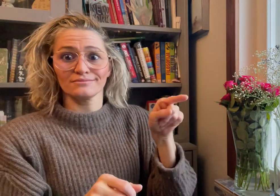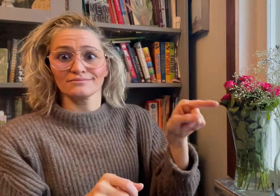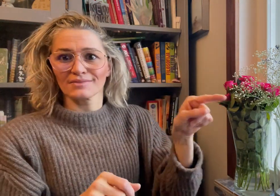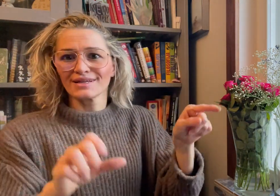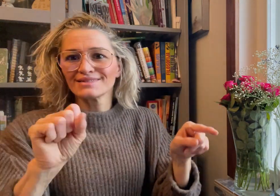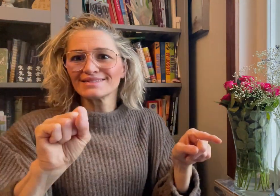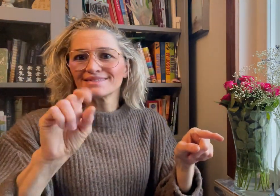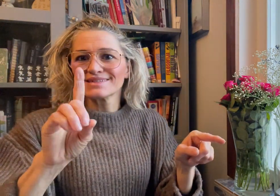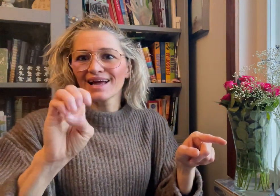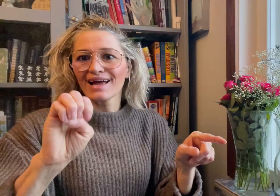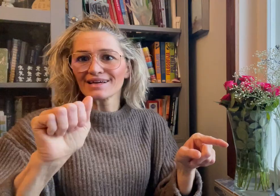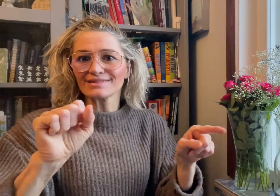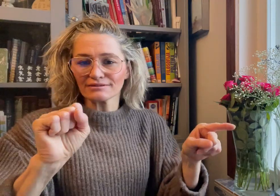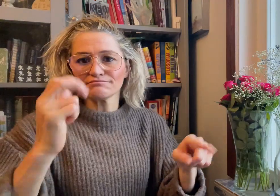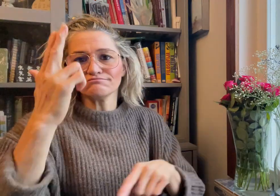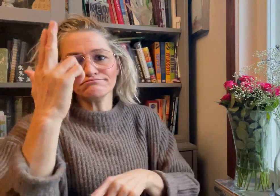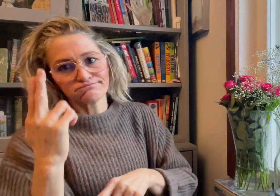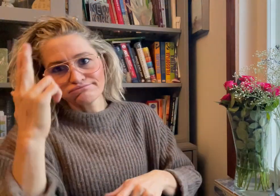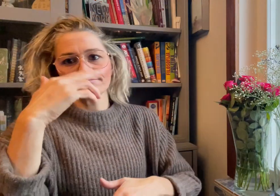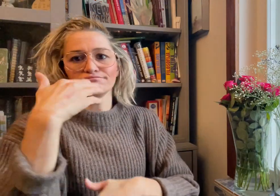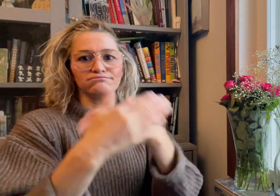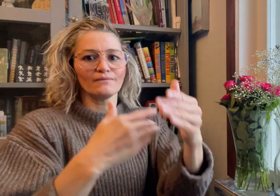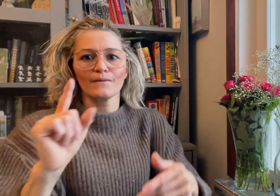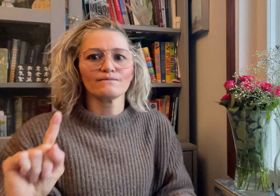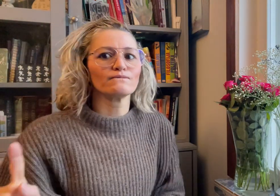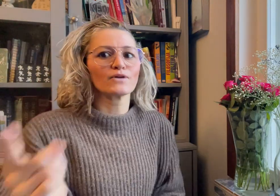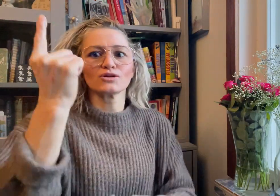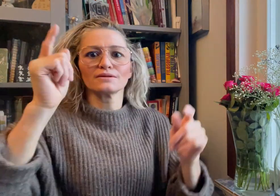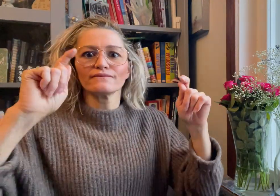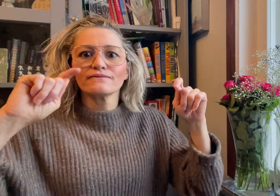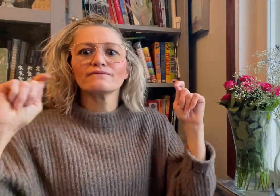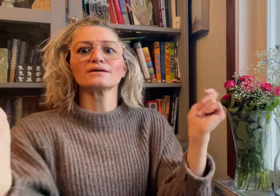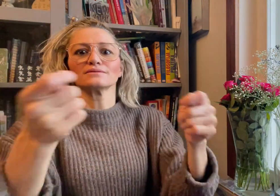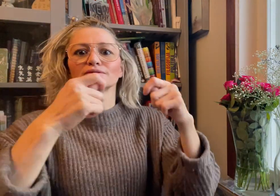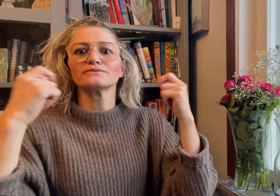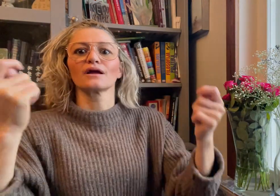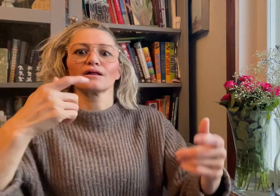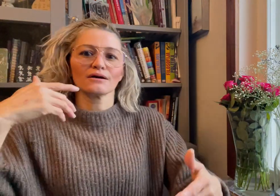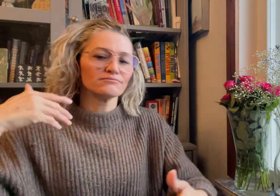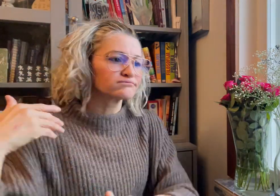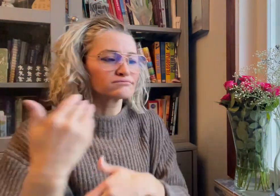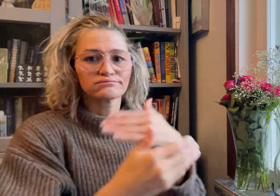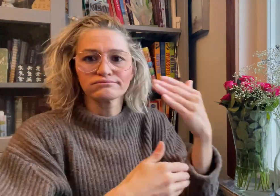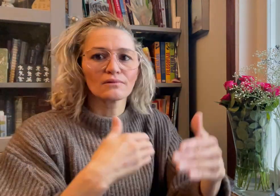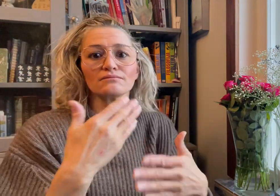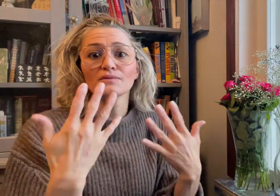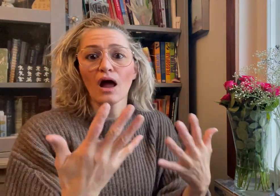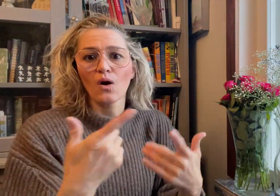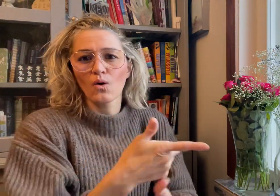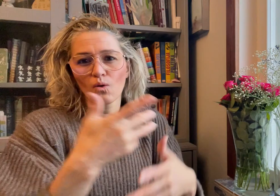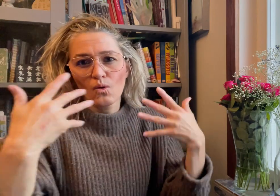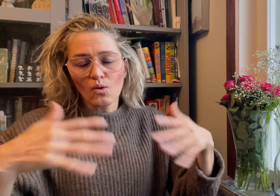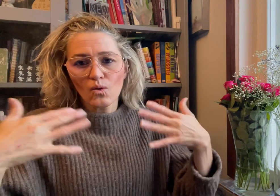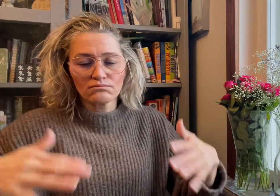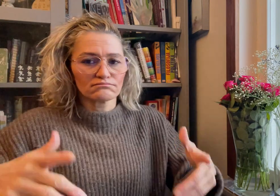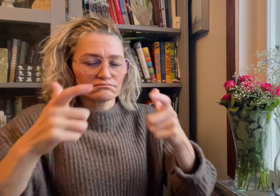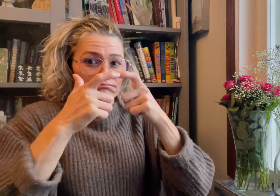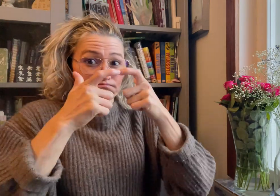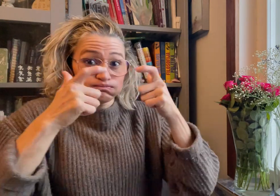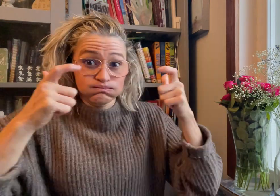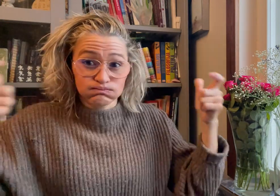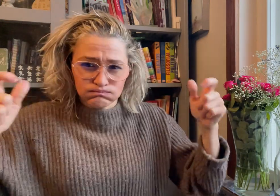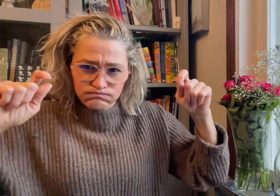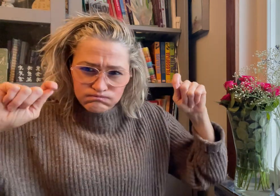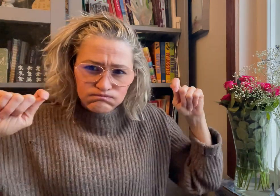the Deaf Festival is the first and the biggest celebration